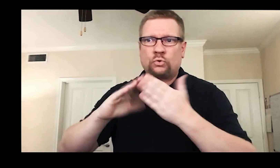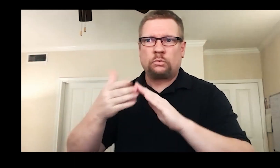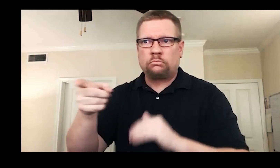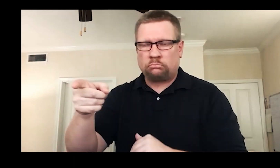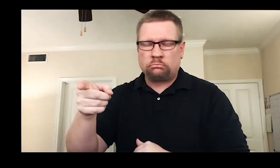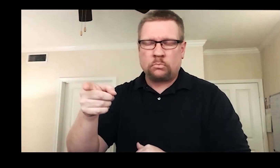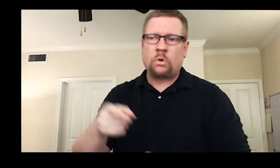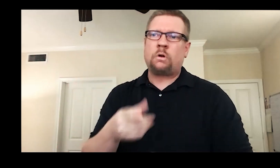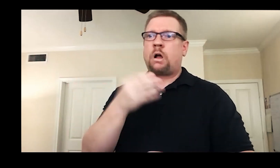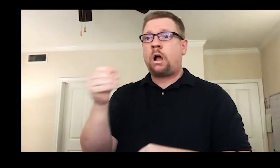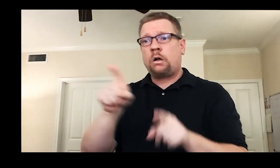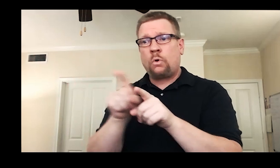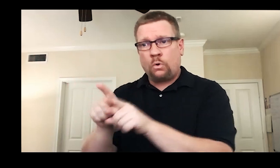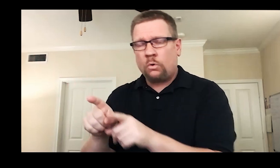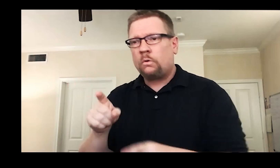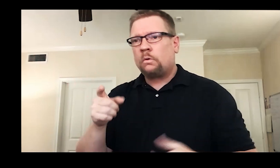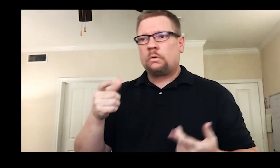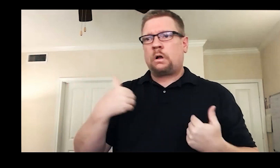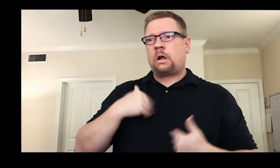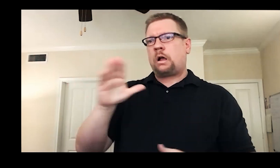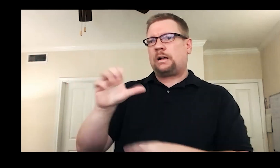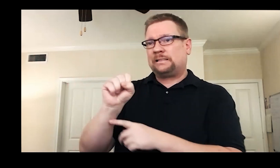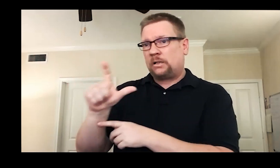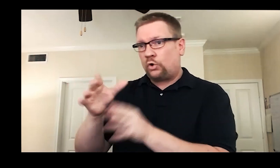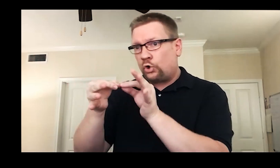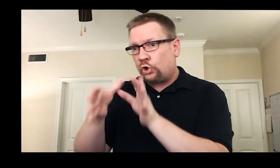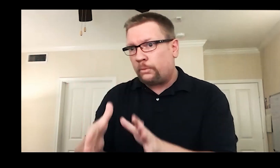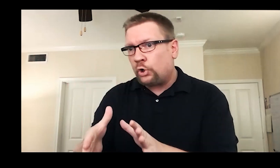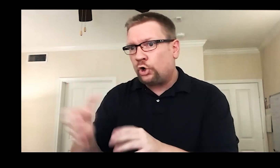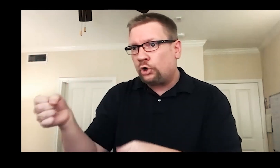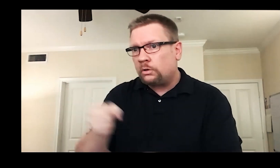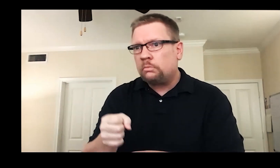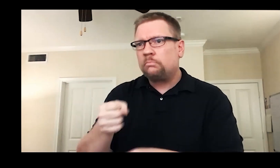captions displayed in a way they could see them. For DeafBlind audience members who were fully